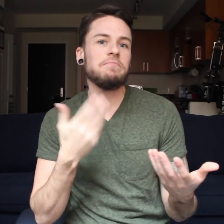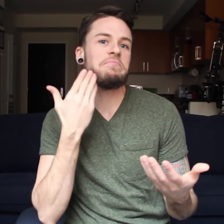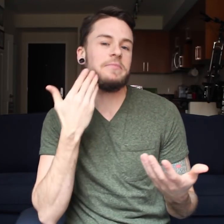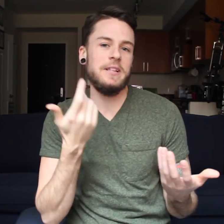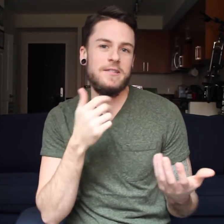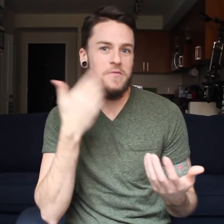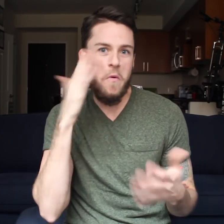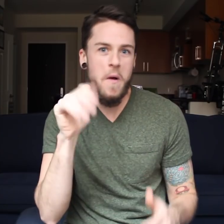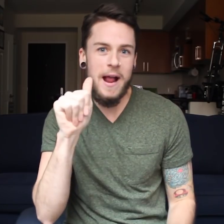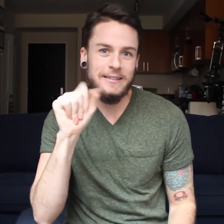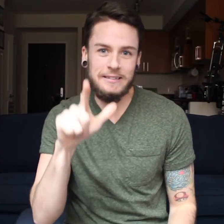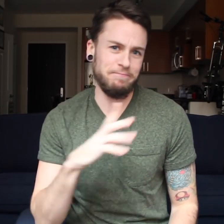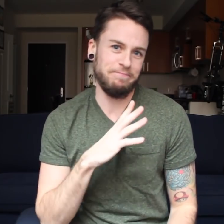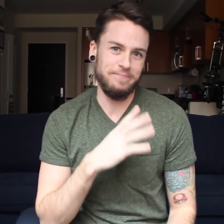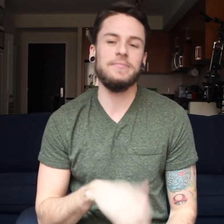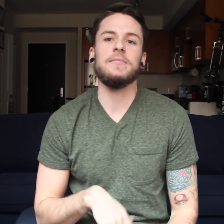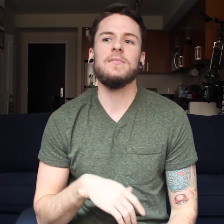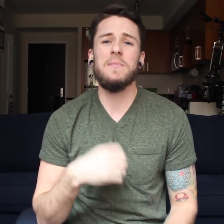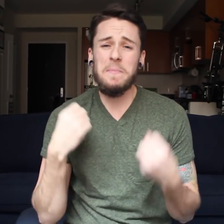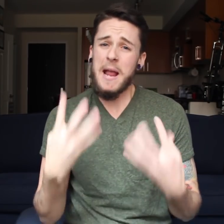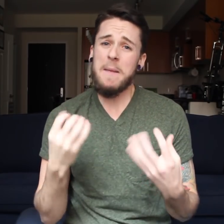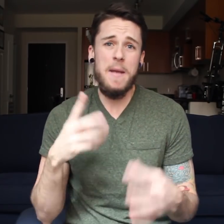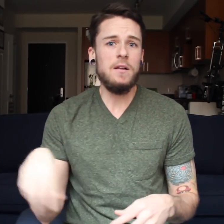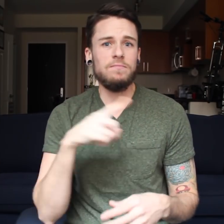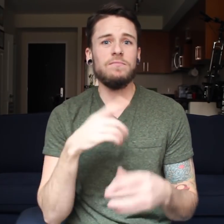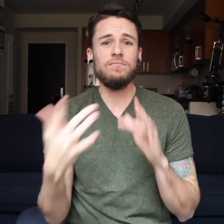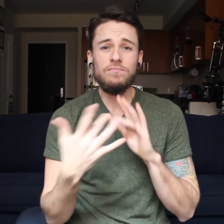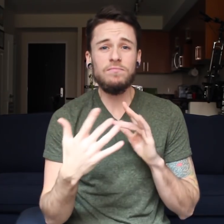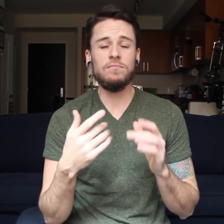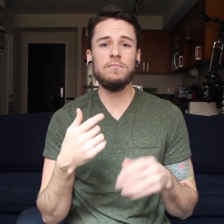those who don't know ASL. Many people have contacted me,